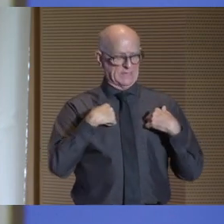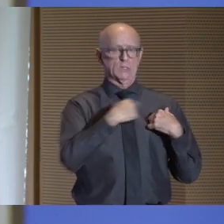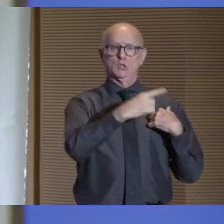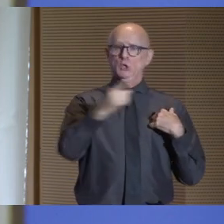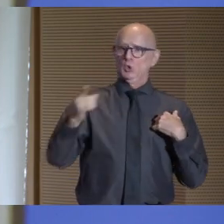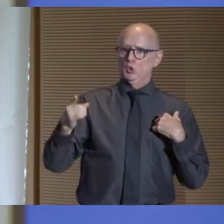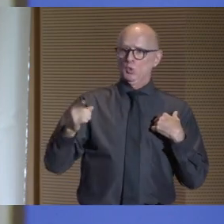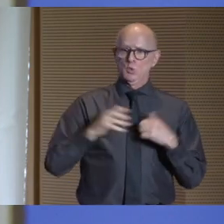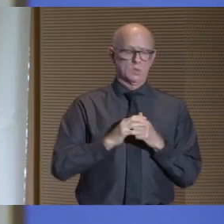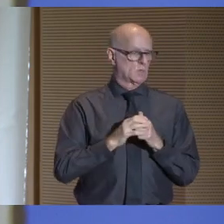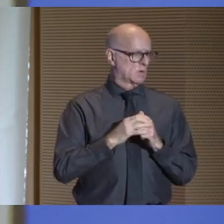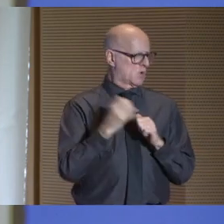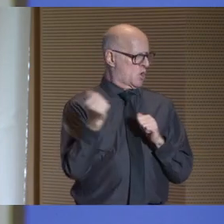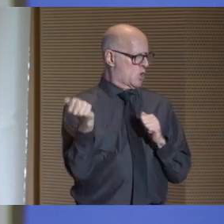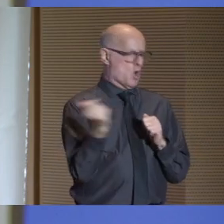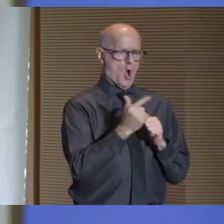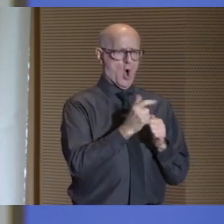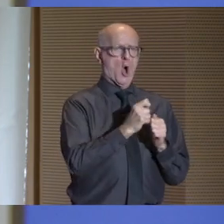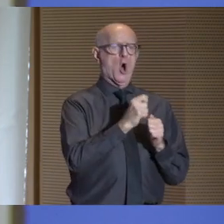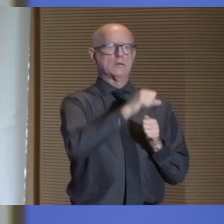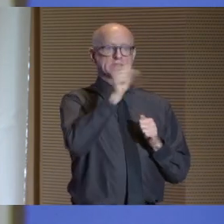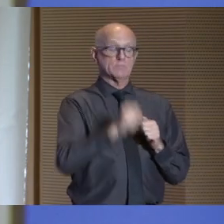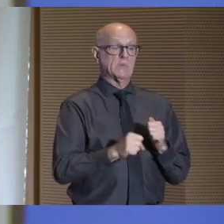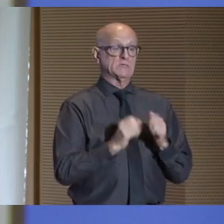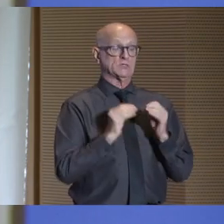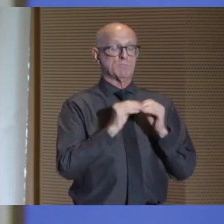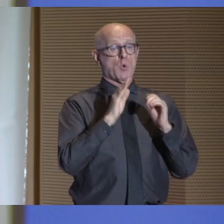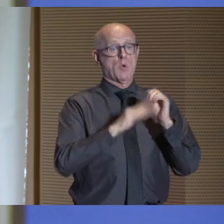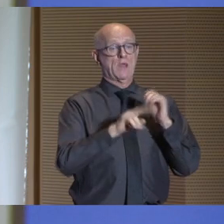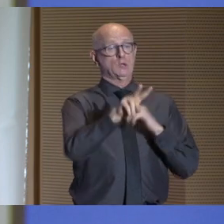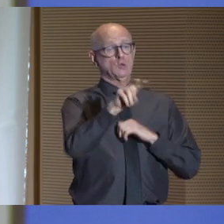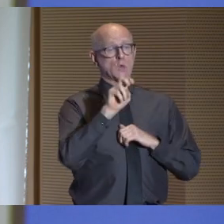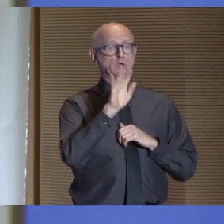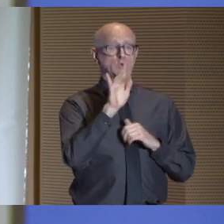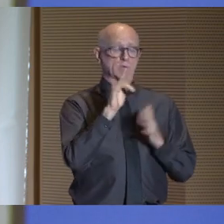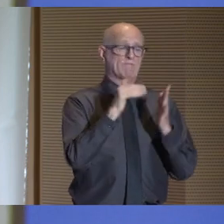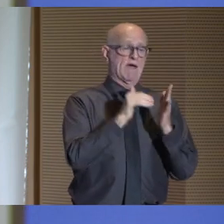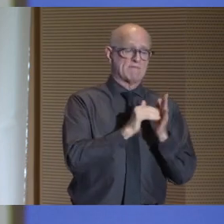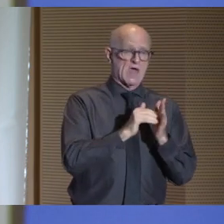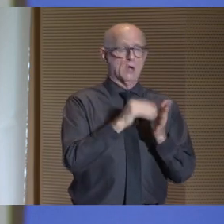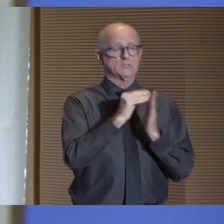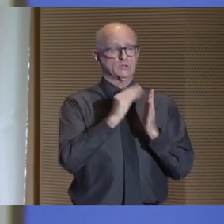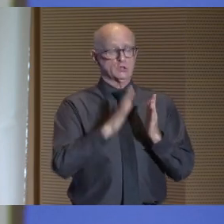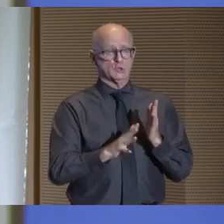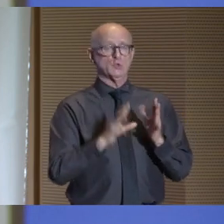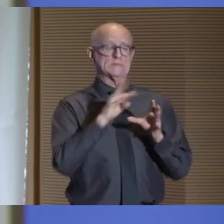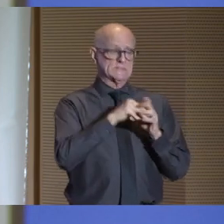Every semester, over 225,000 of us engage in classes driven